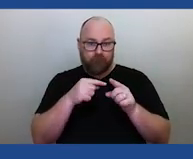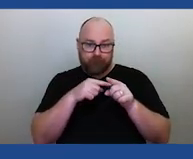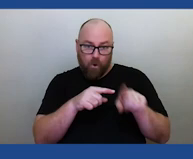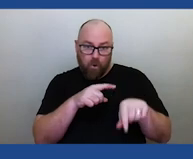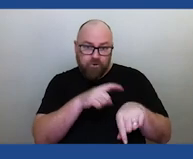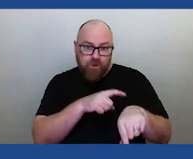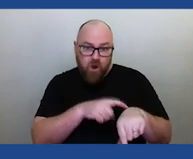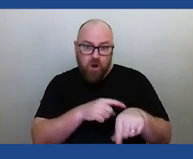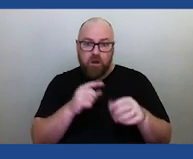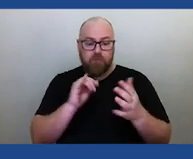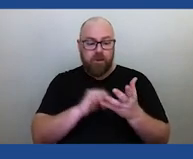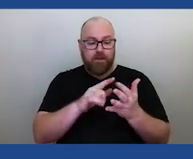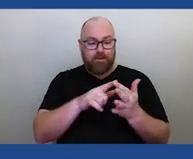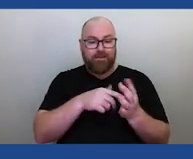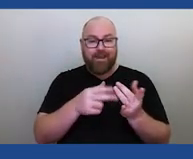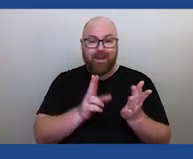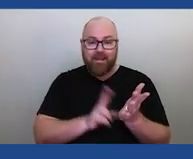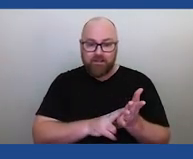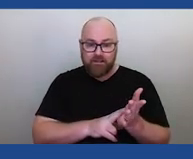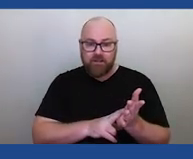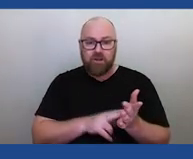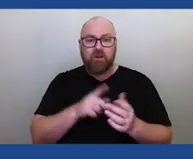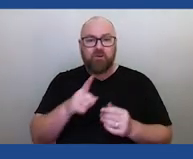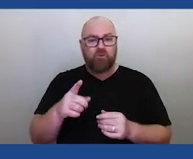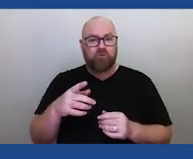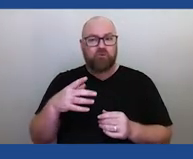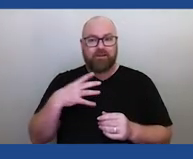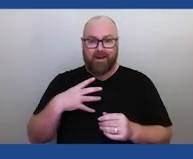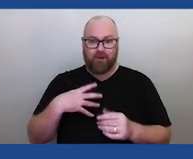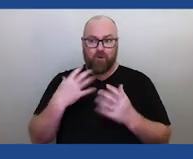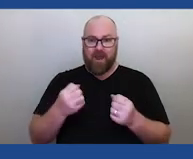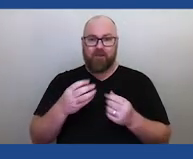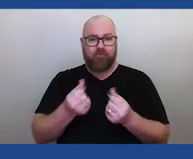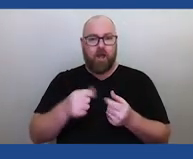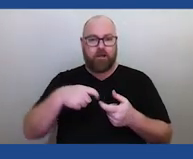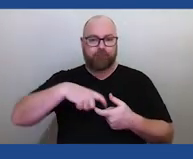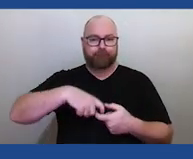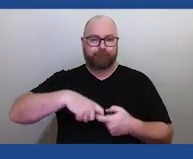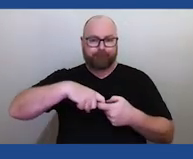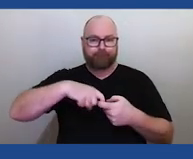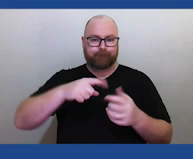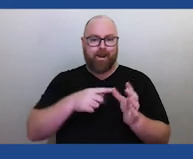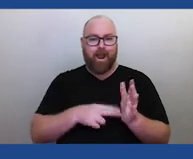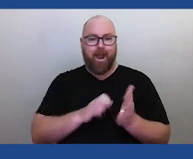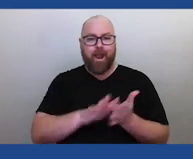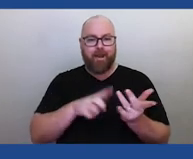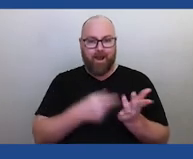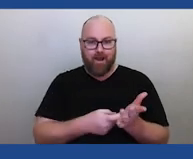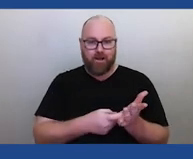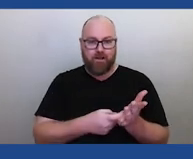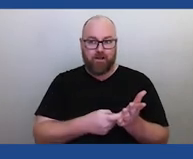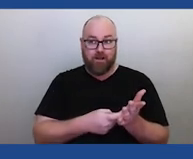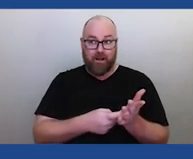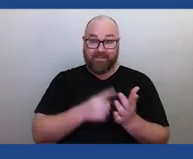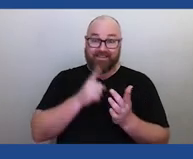everything happening on the ground level, you have to have that anchor point, which is which is the stars. So if you can't see that,